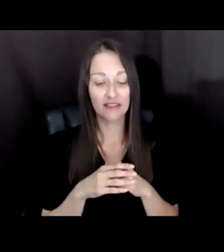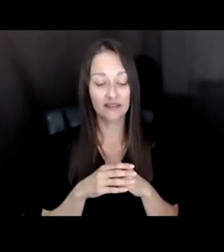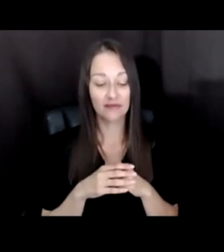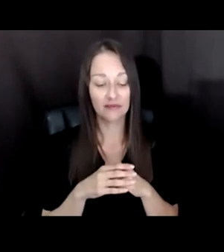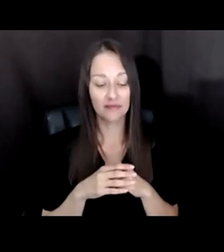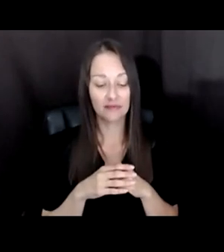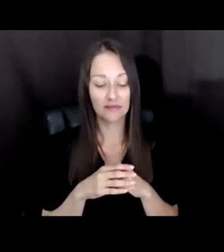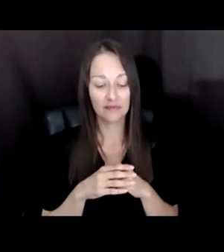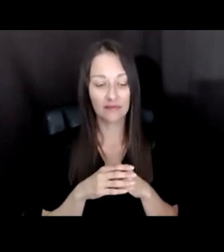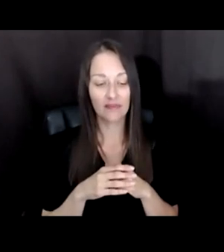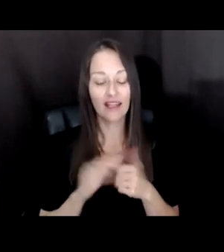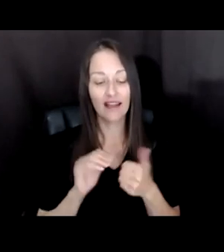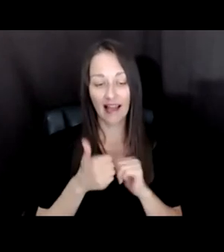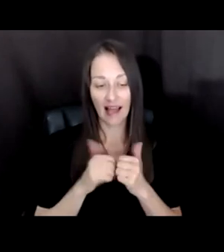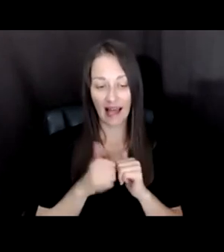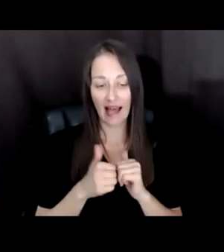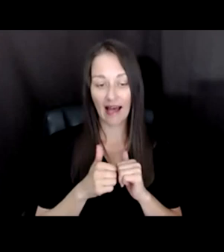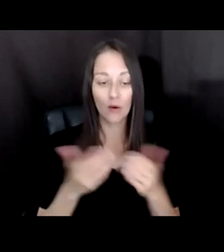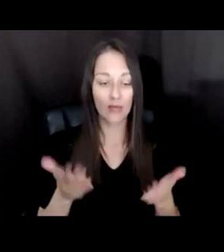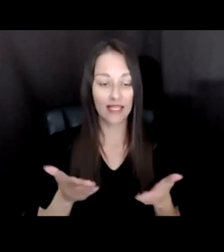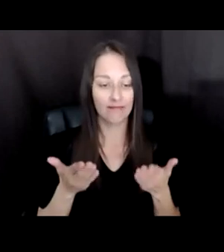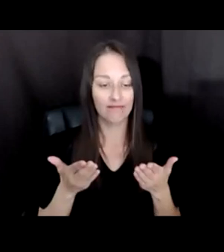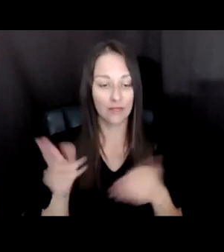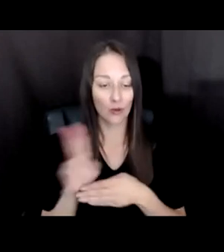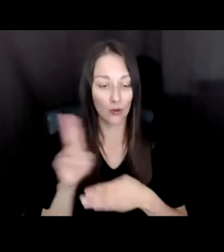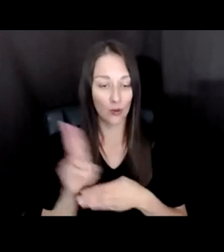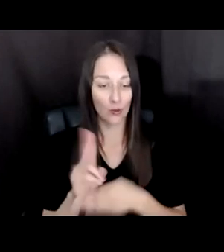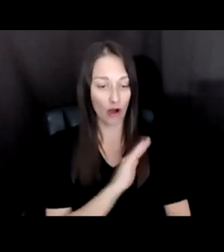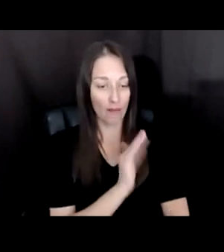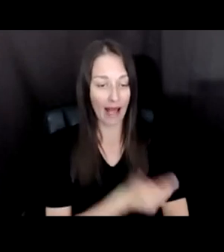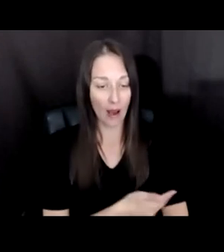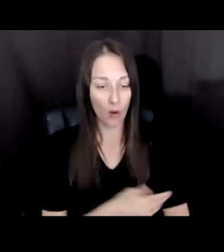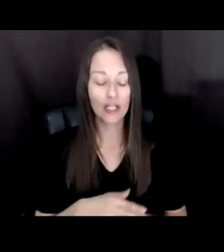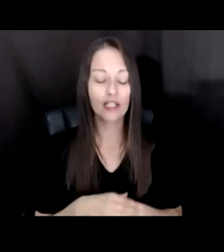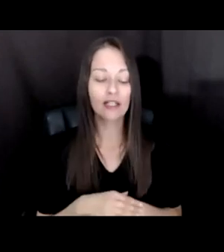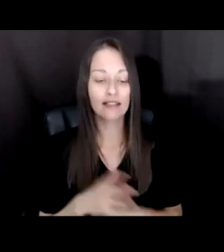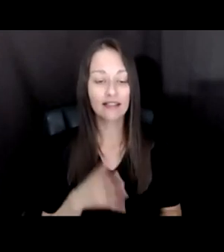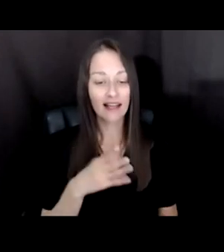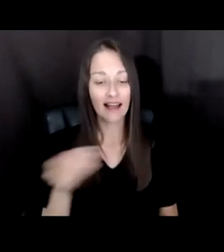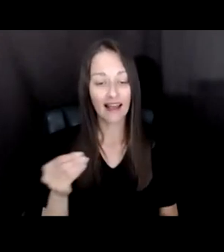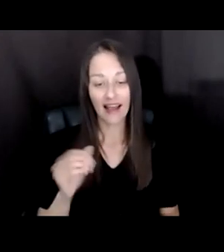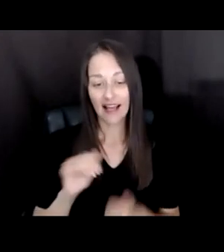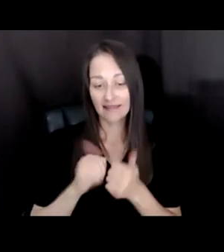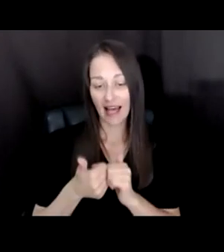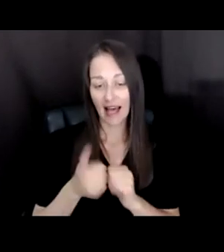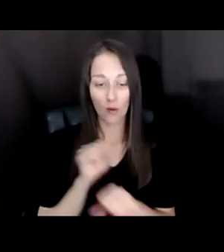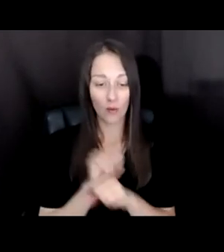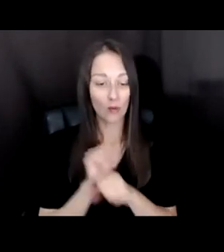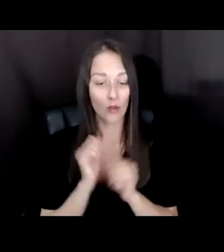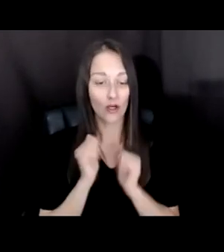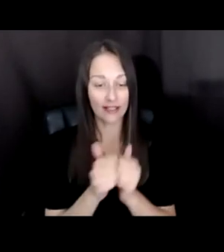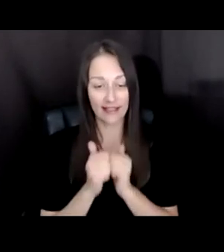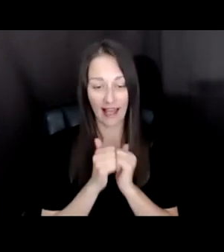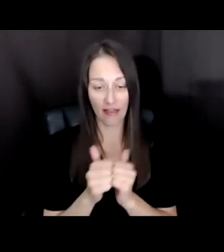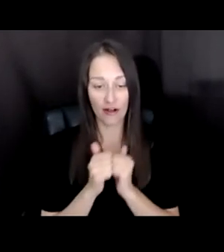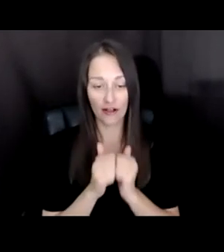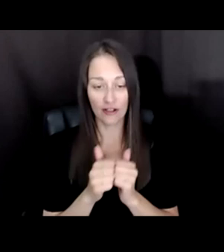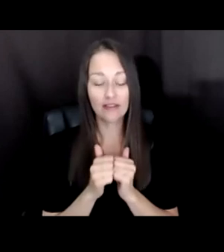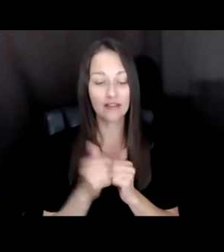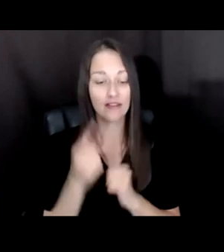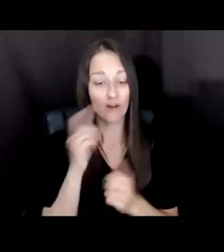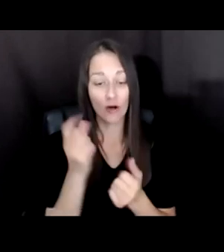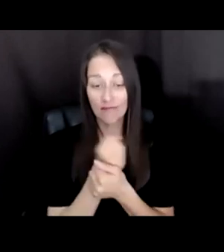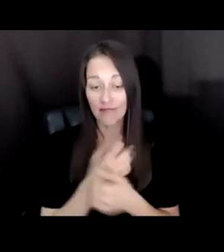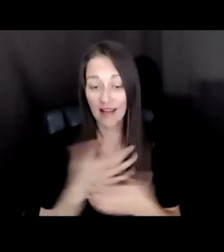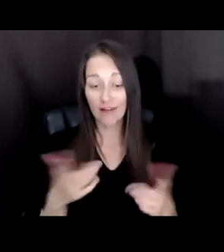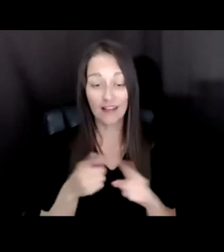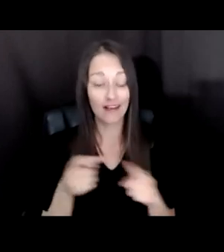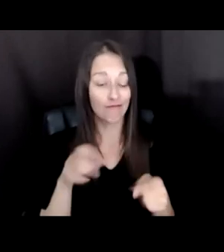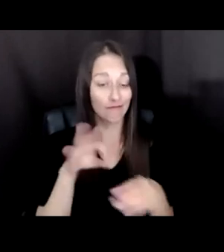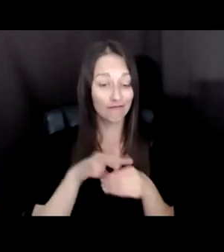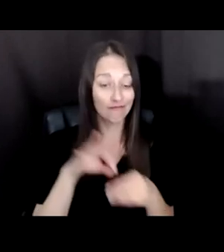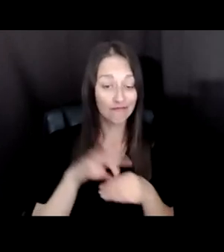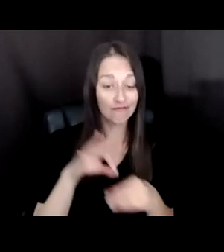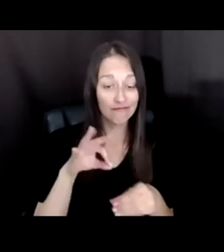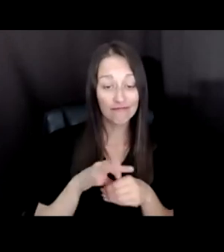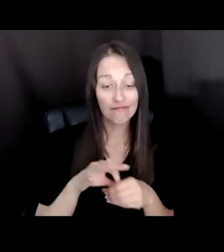ASSERT POWER, AND, AND HOW WE HOW WE WORK TOGETHER ON EVERYTHING FROM VOTING TO ASSERTING OUR RIGHTS.